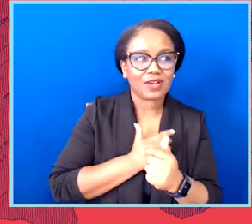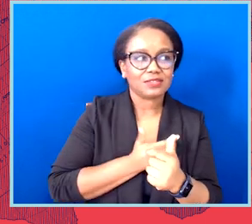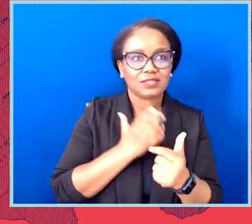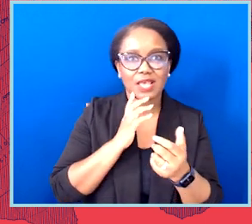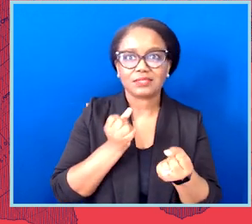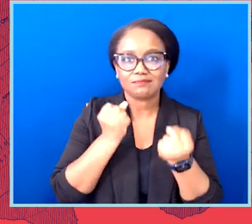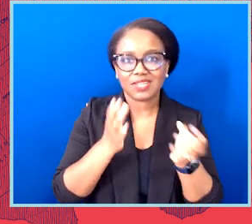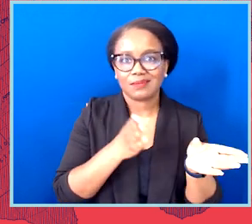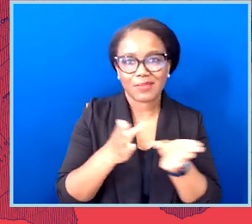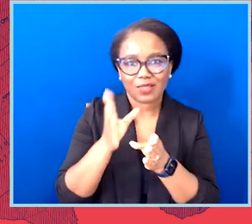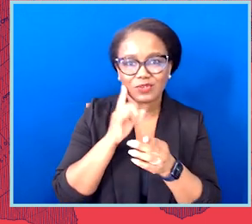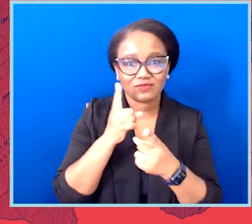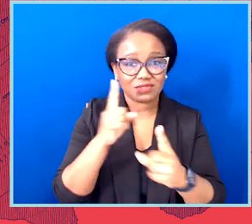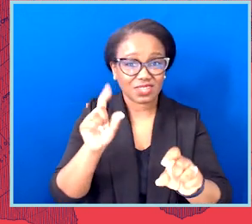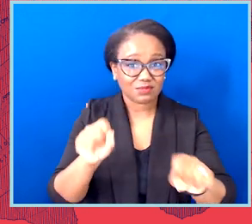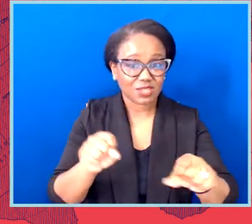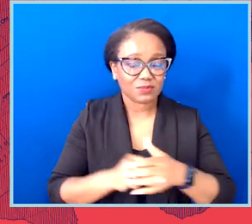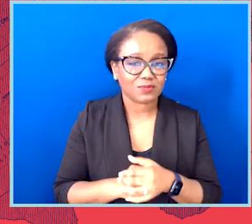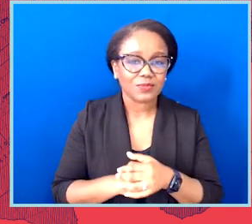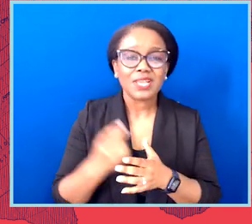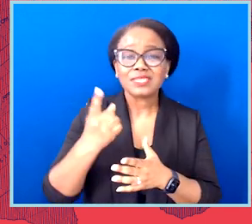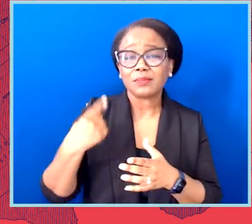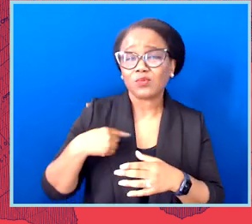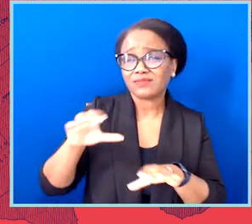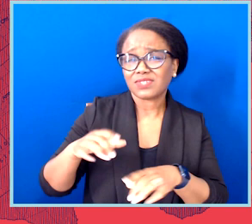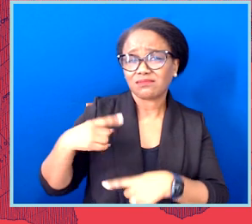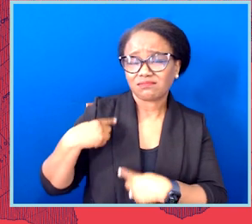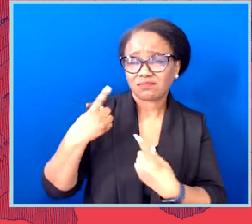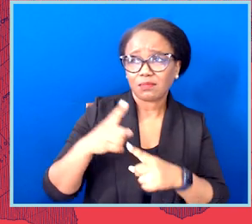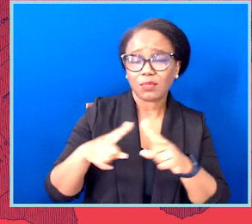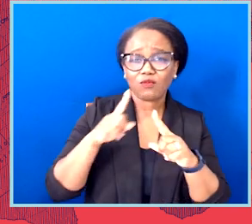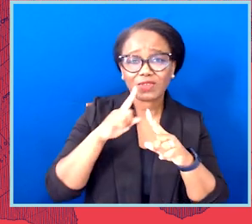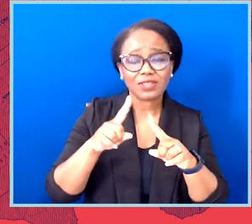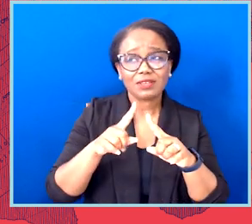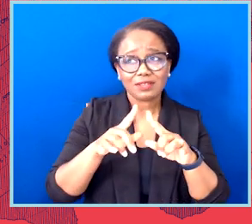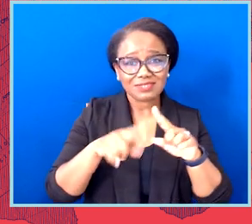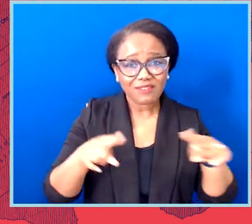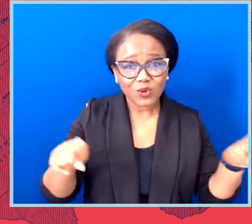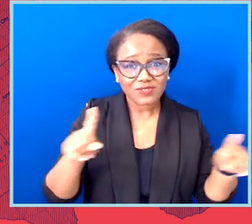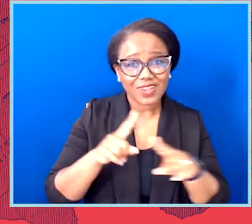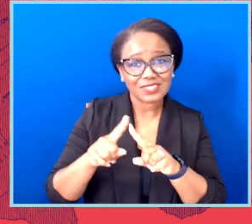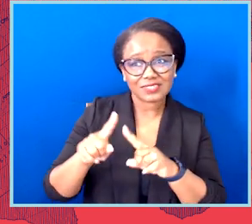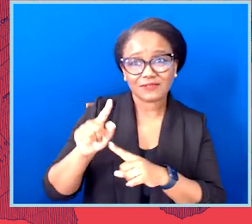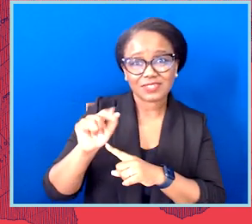It's something we've always done, but the diversification of tactics is something we'll probably be leaning into more.